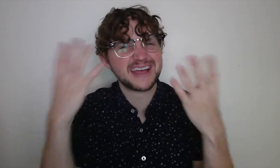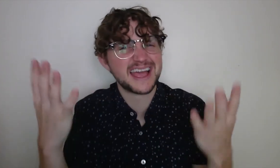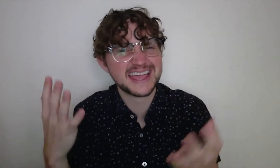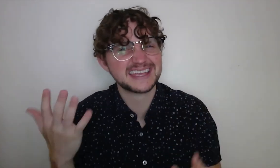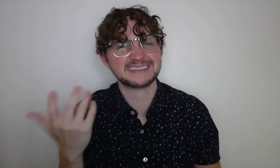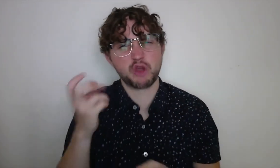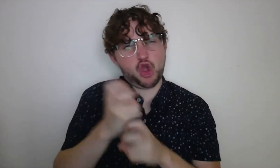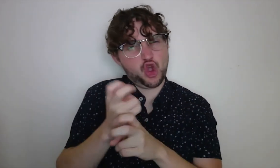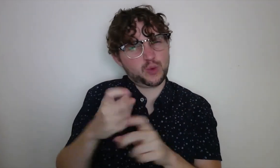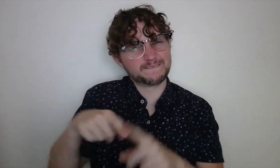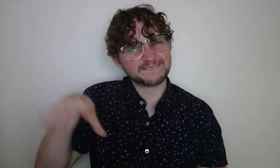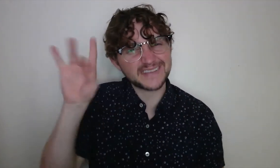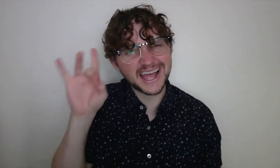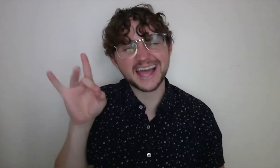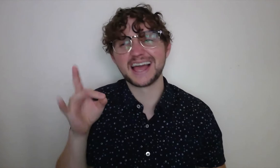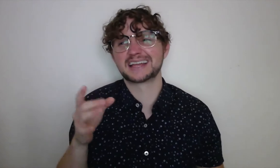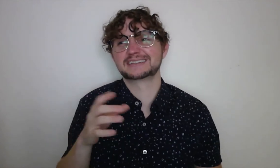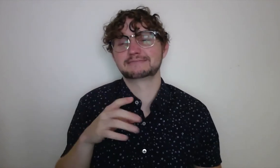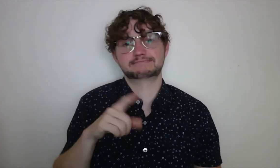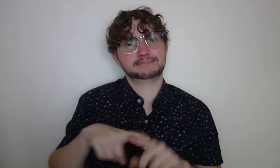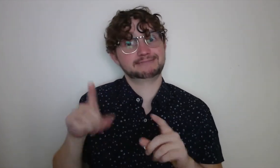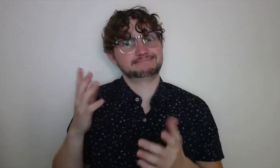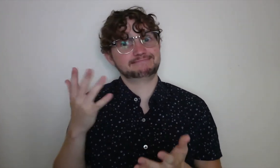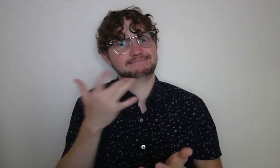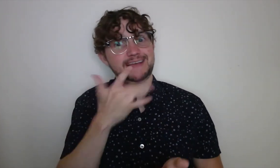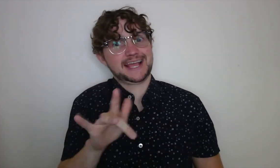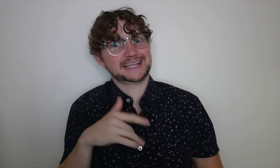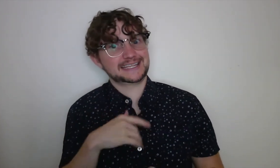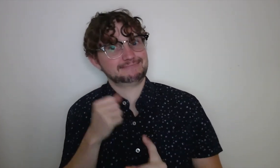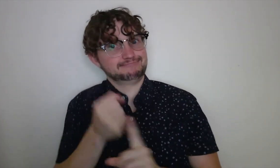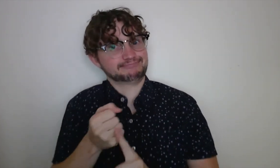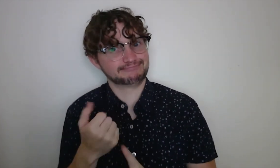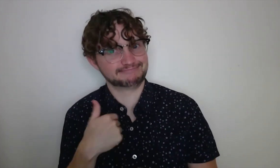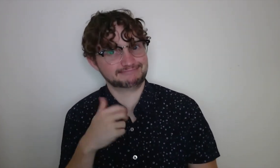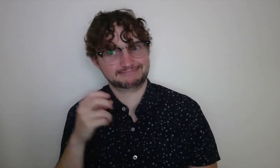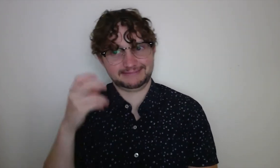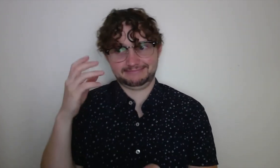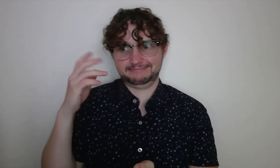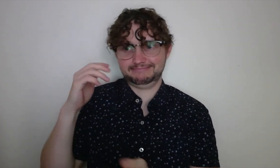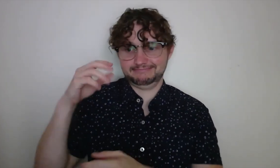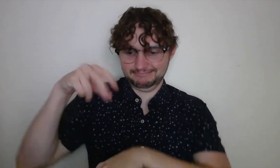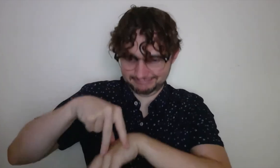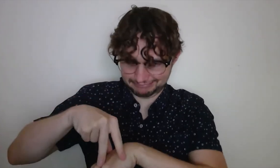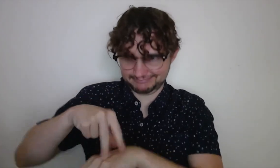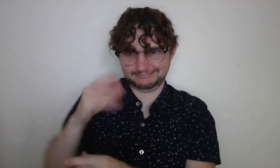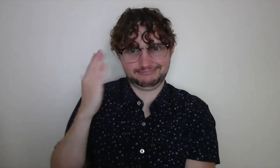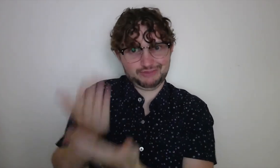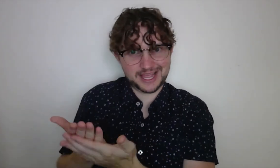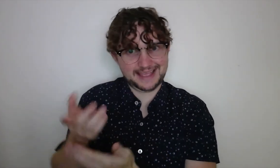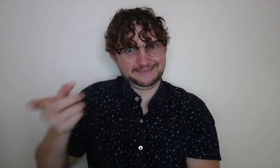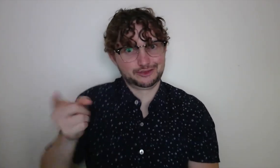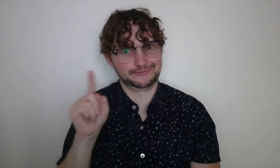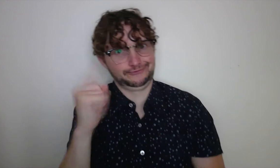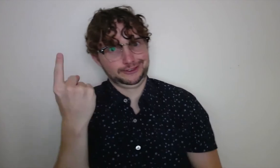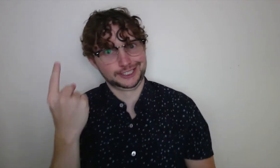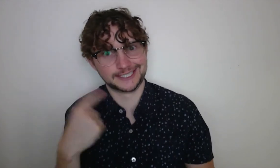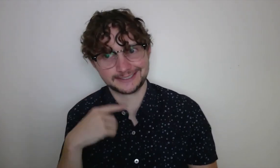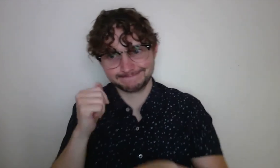I noticed more and more photographers arriving and I knew I had the right spot because that area wasn't densely populated